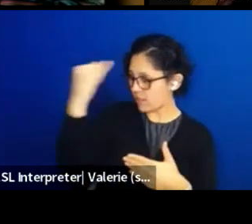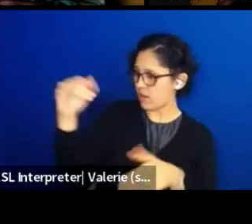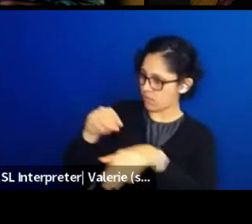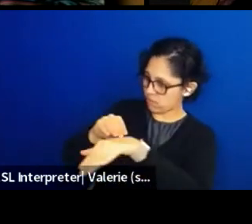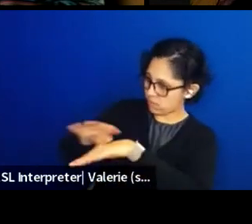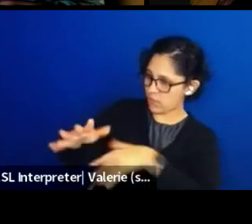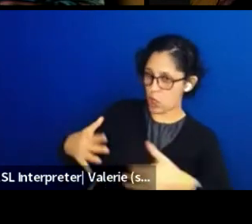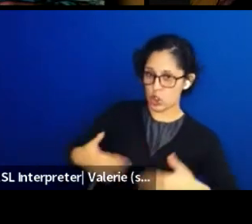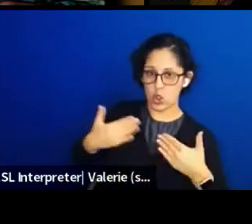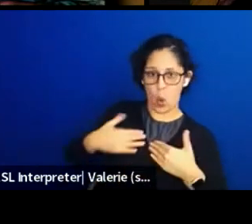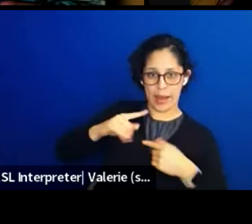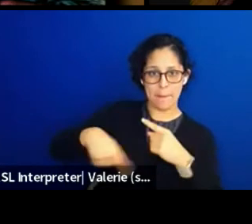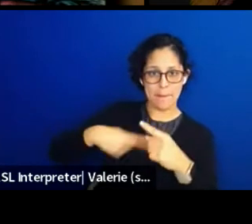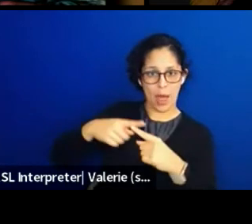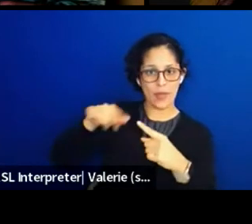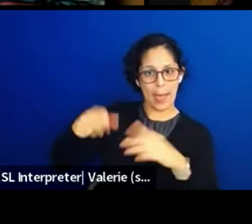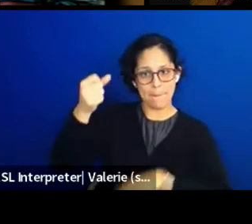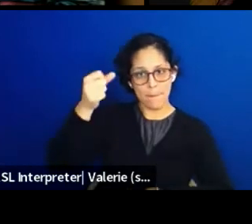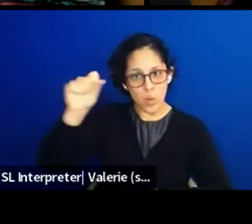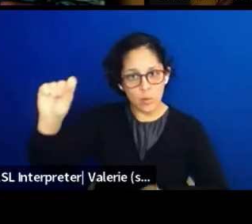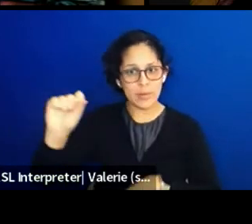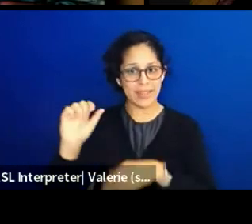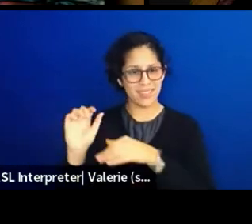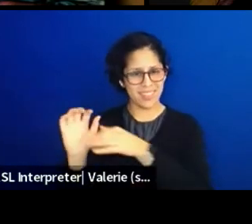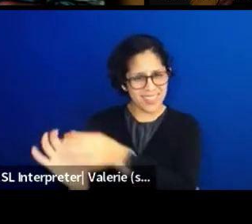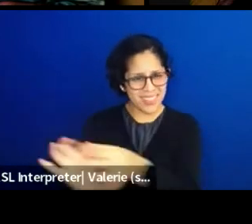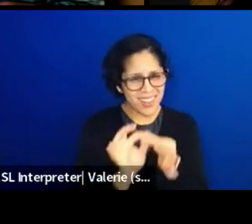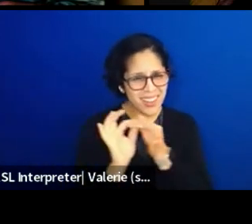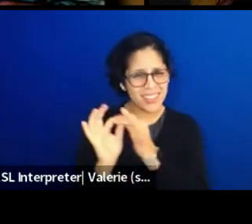and networking and also I just being so humble